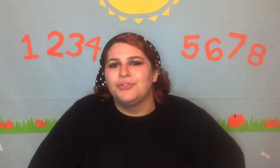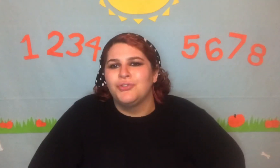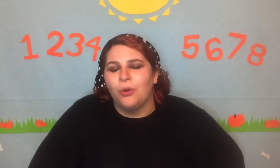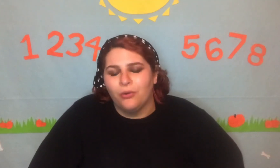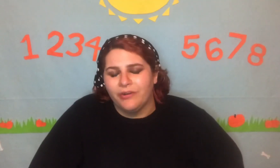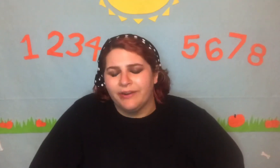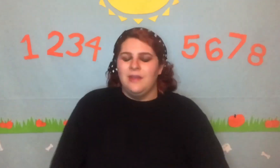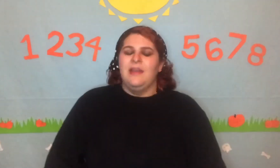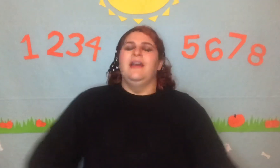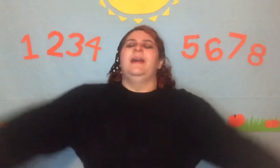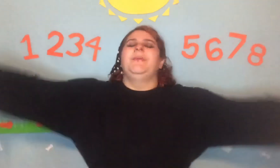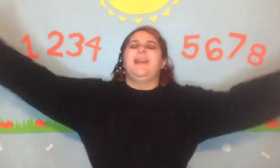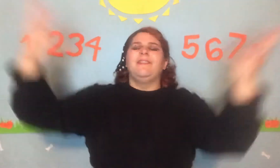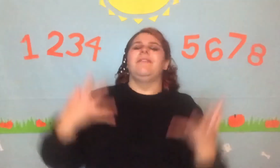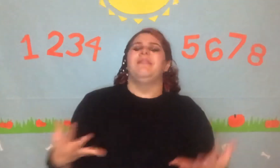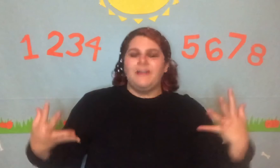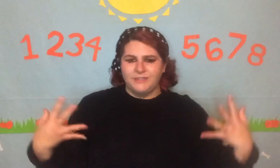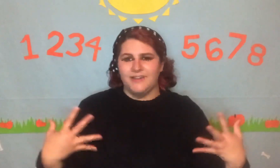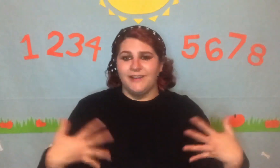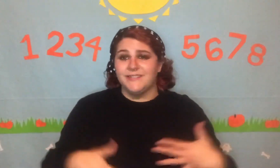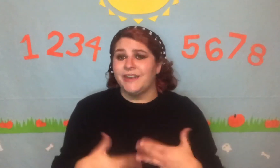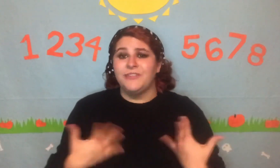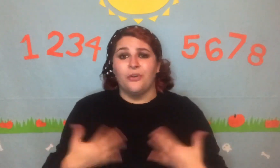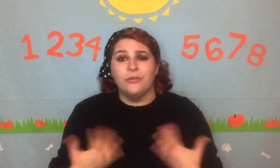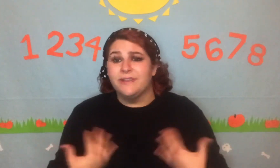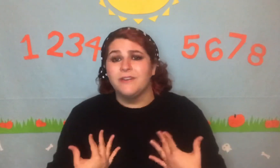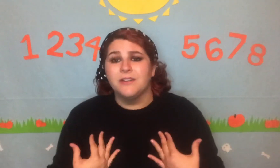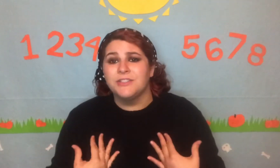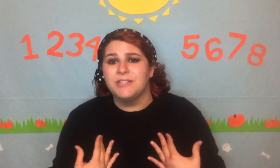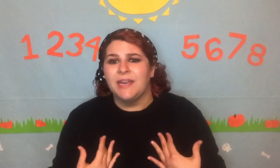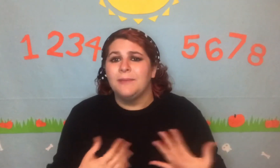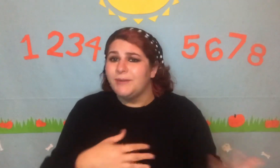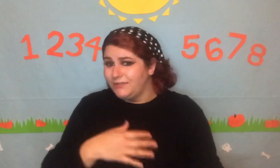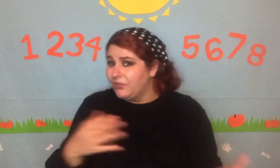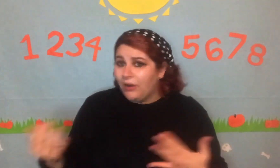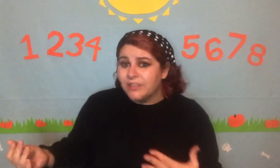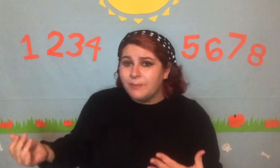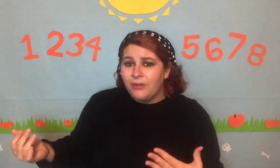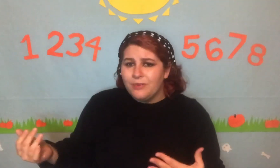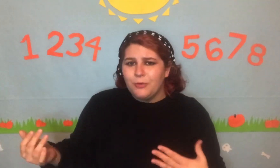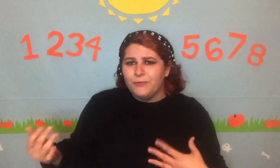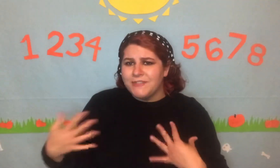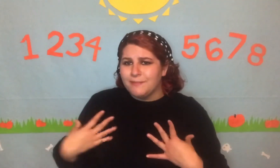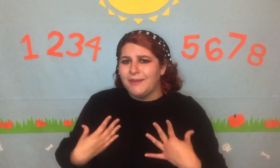so good! I mean I love science that I don't even understand being talked about in movies, because